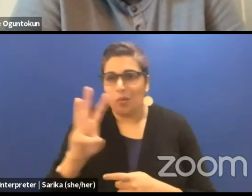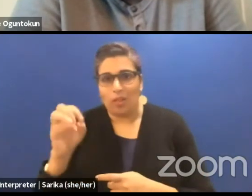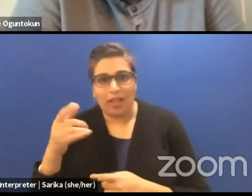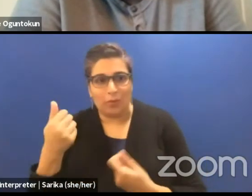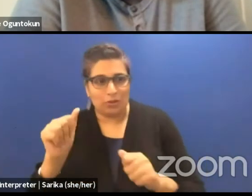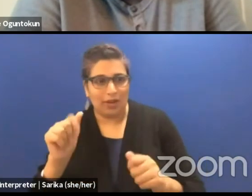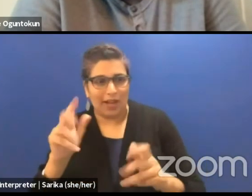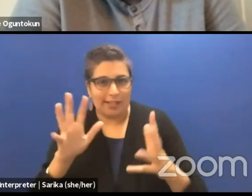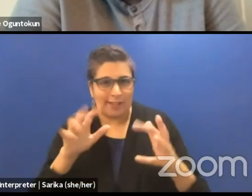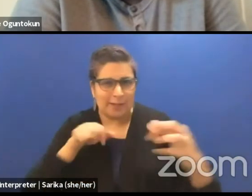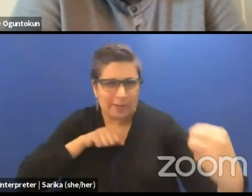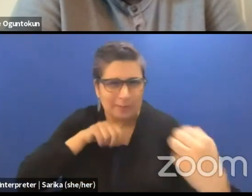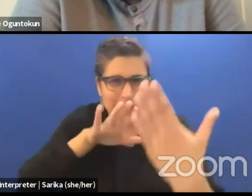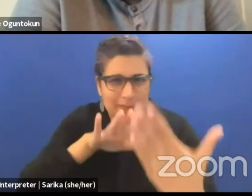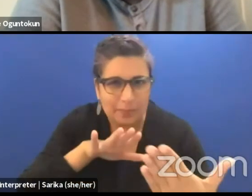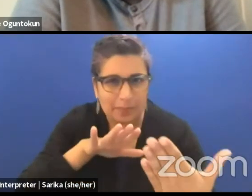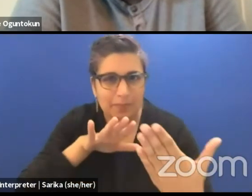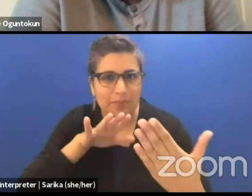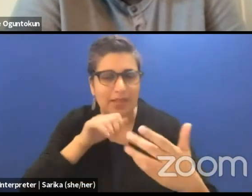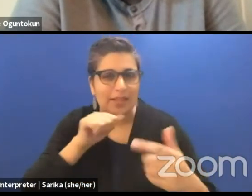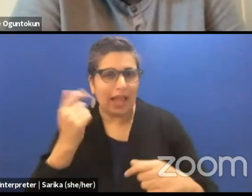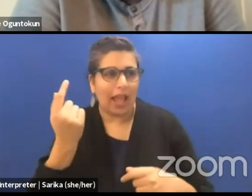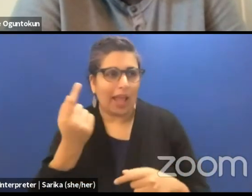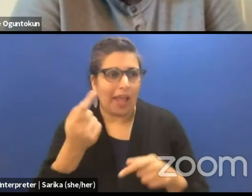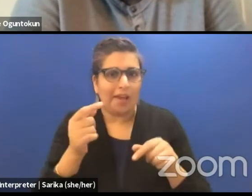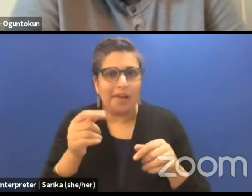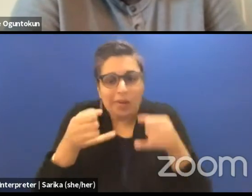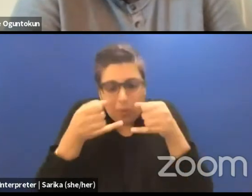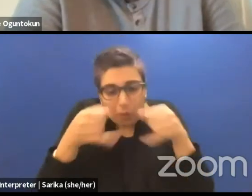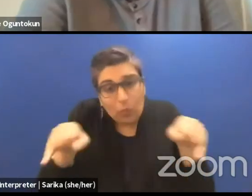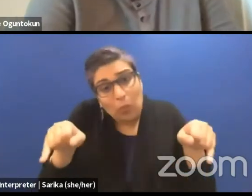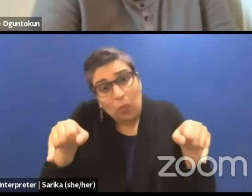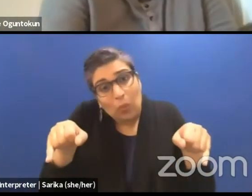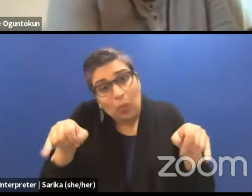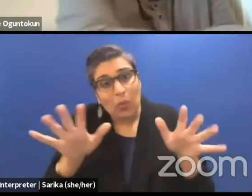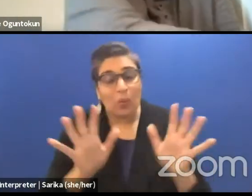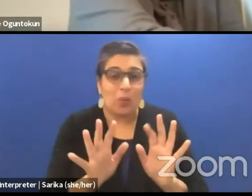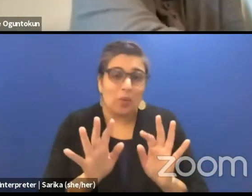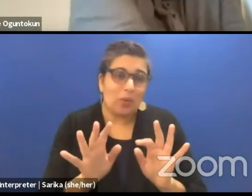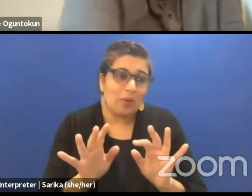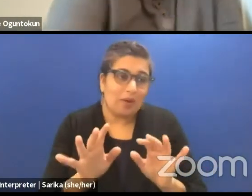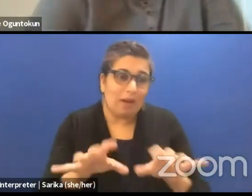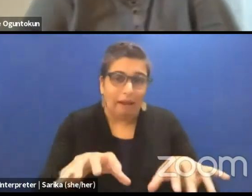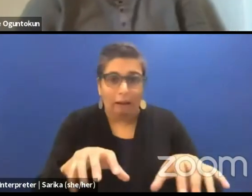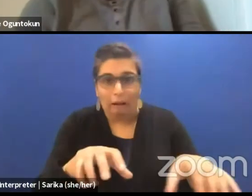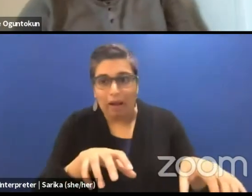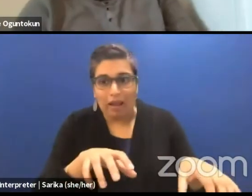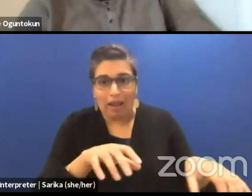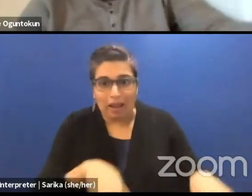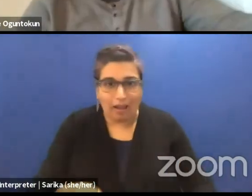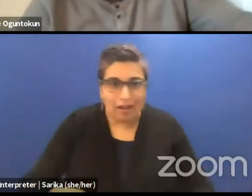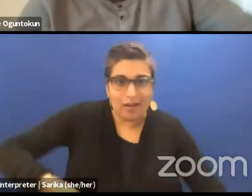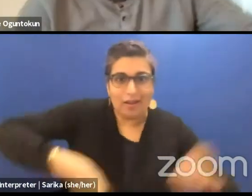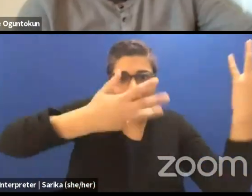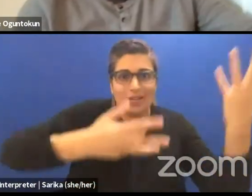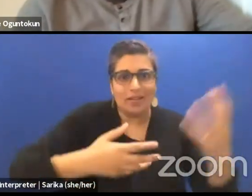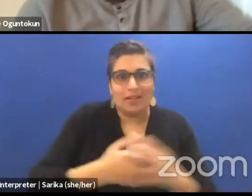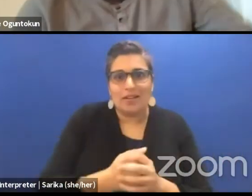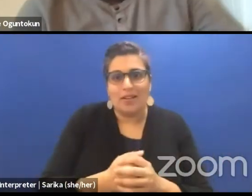That it's not just a small ball that we can start bouncing and pulling back and then these are quite several balls that are in this sack